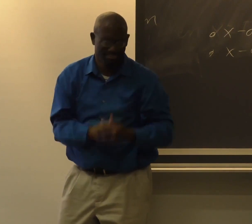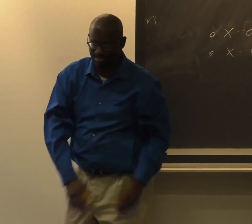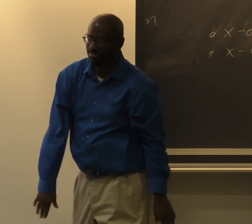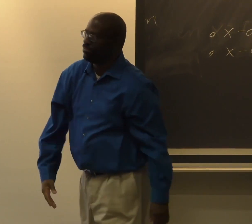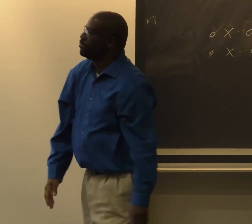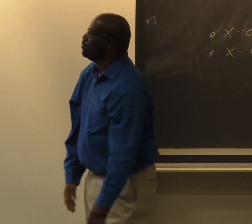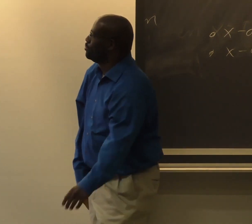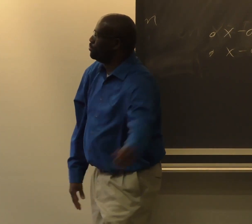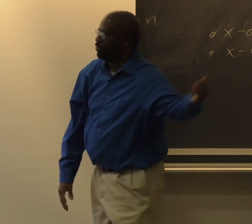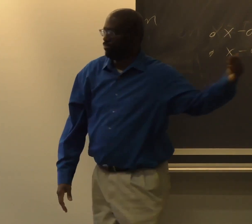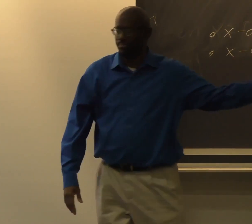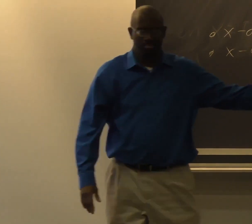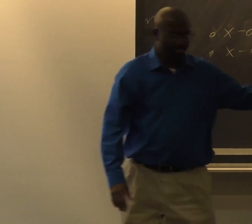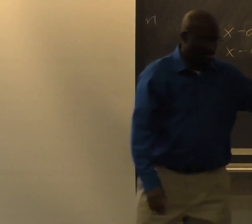And so that's a future project that I'm working on.